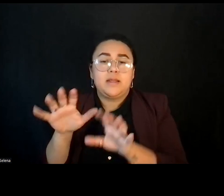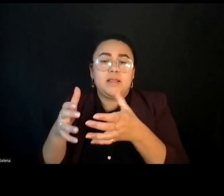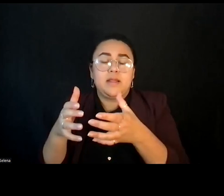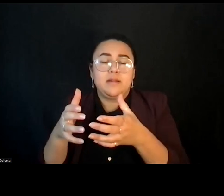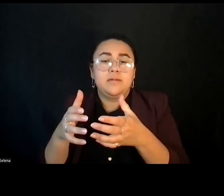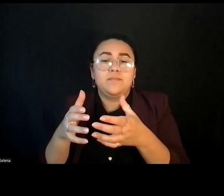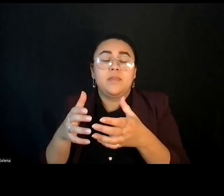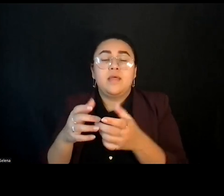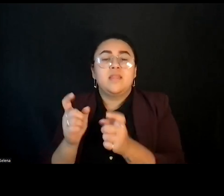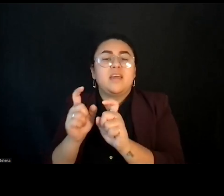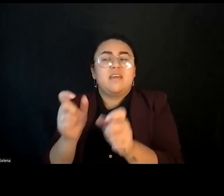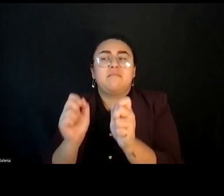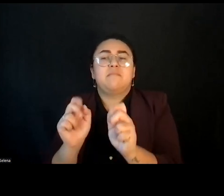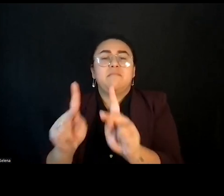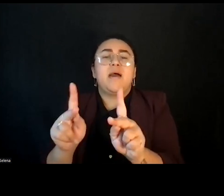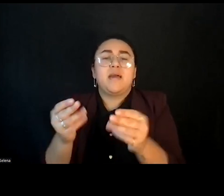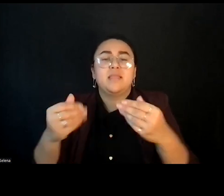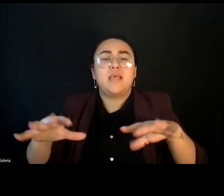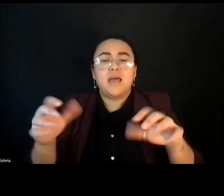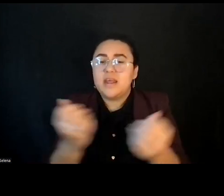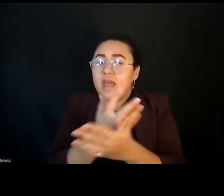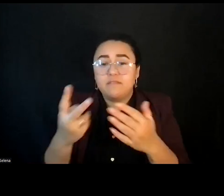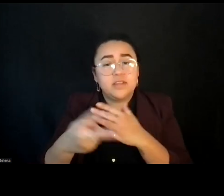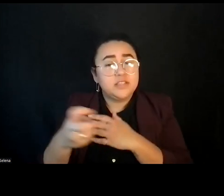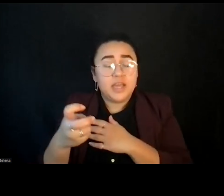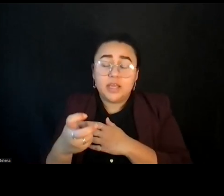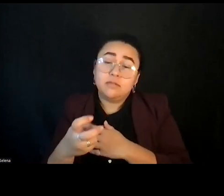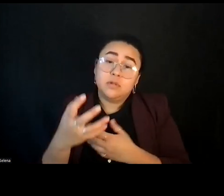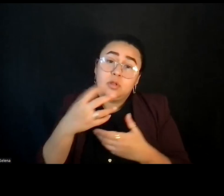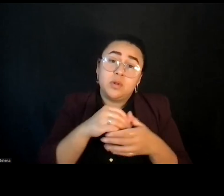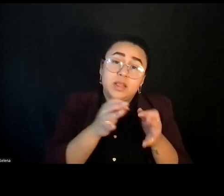of everything that was taken , including land, language ceremony, food,